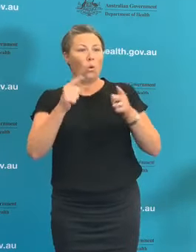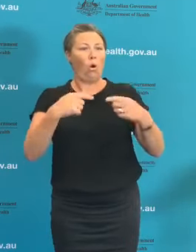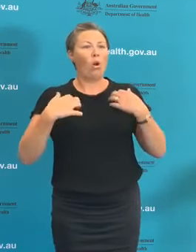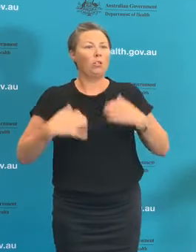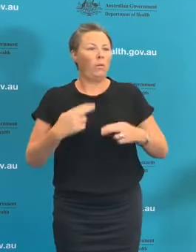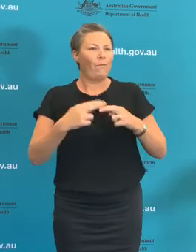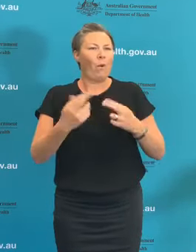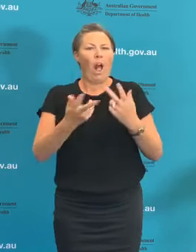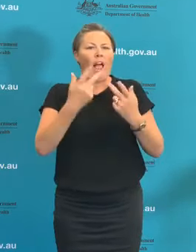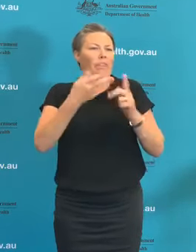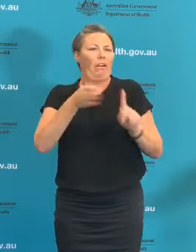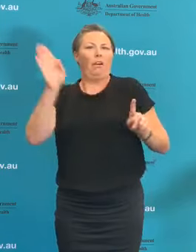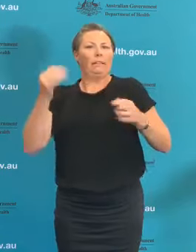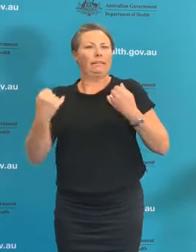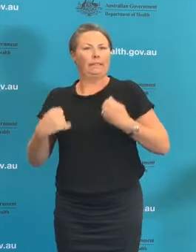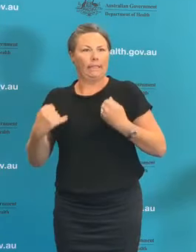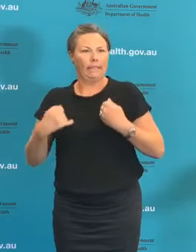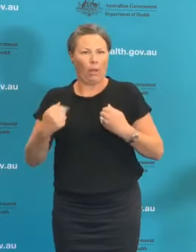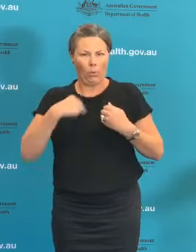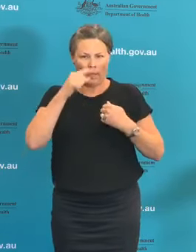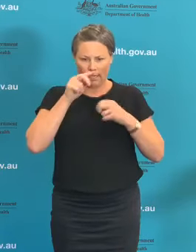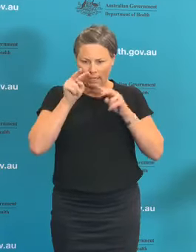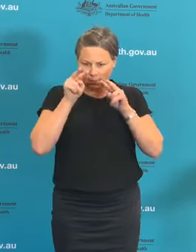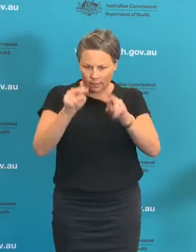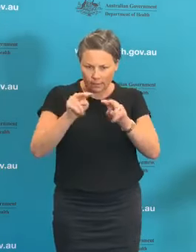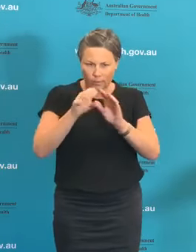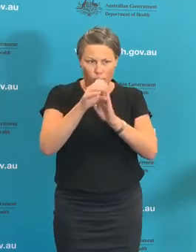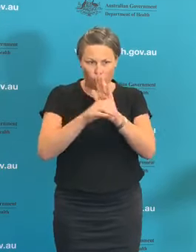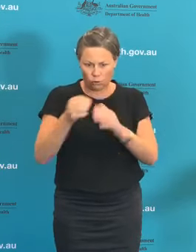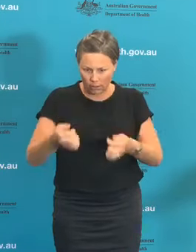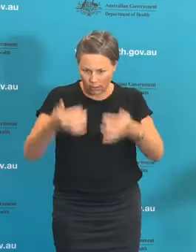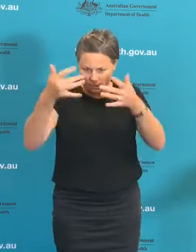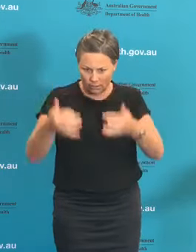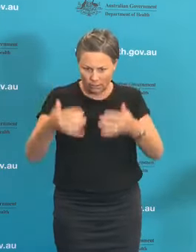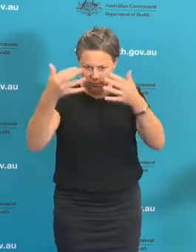The reason why that's important is because as we move into resuming